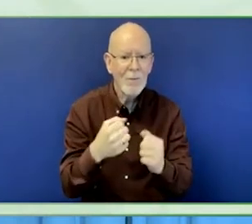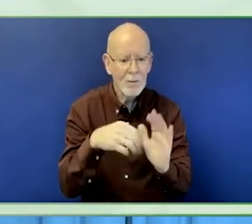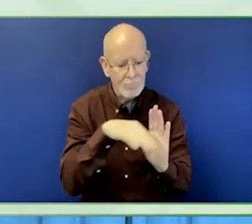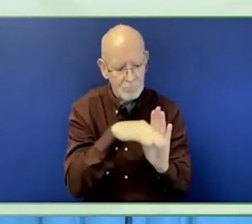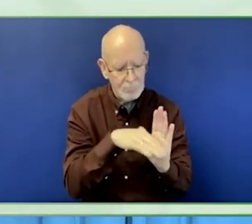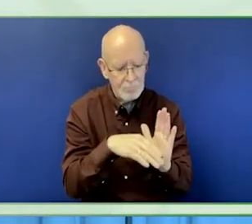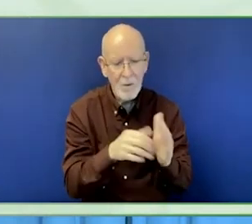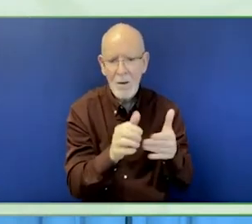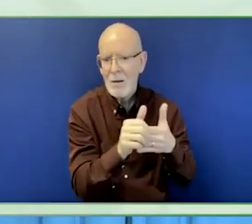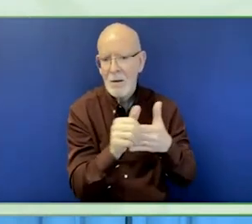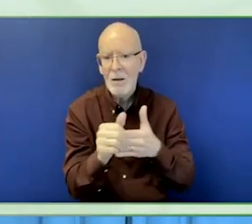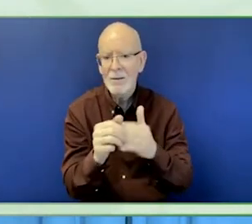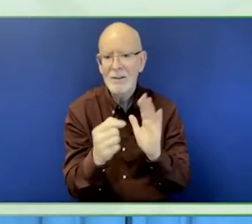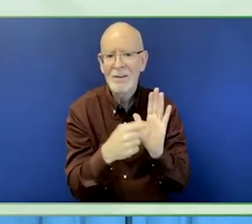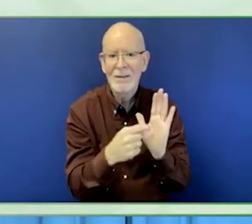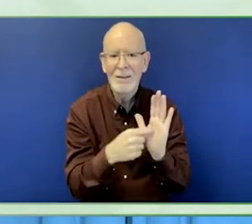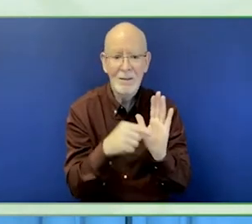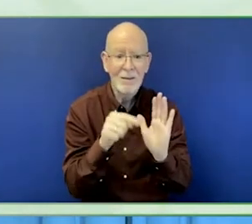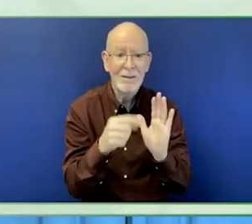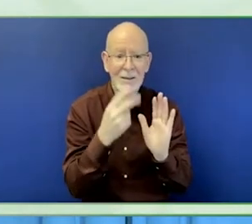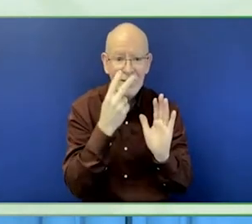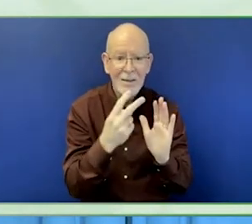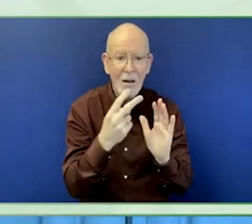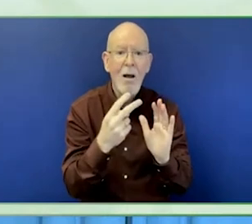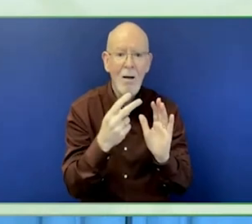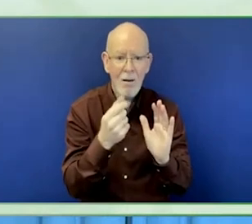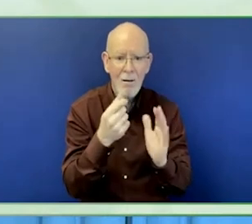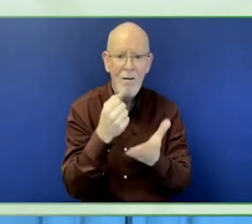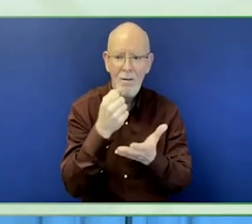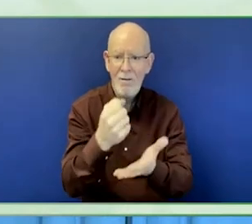inclusive grantmaking, just as they are other benchmark.